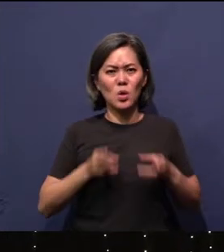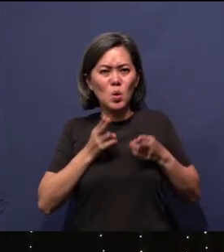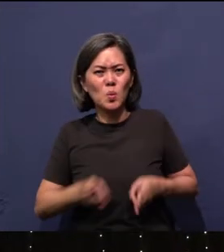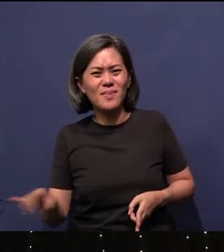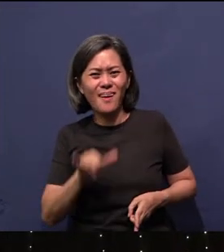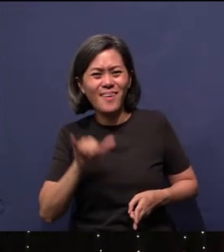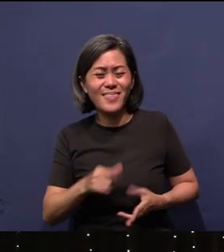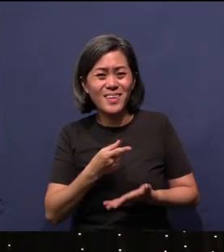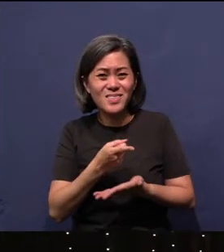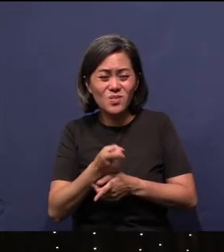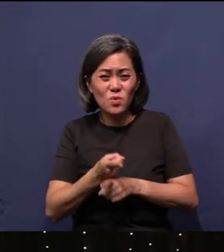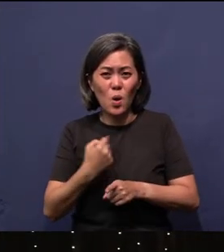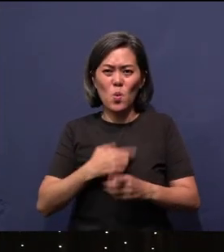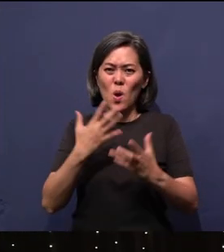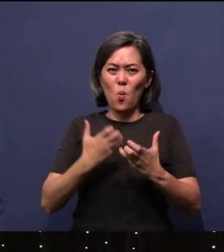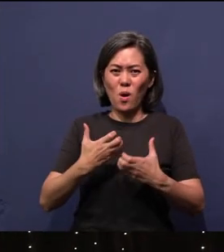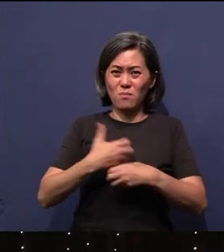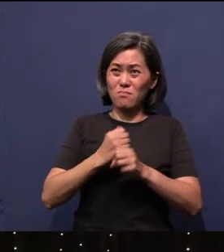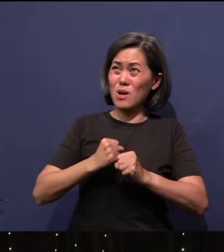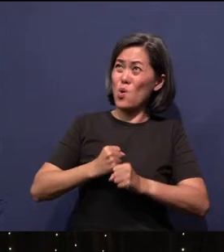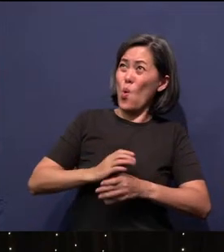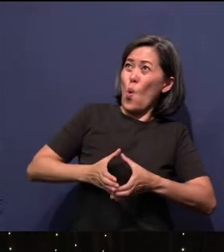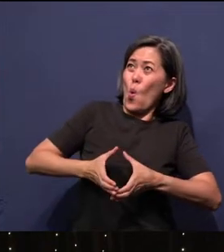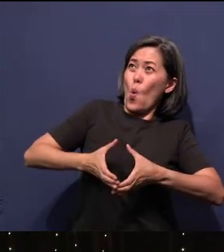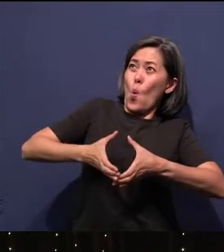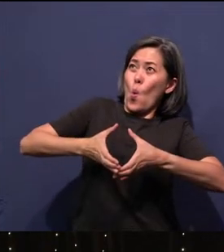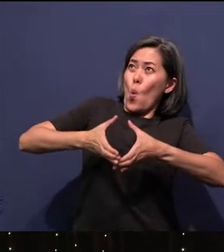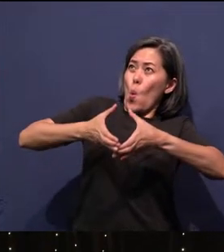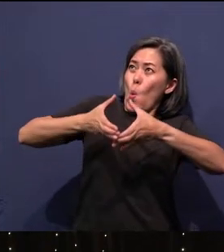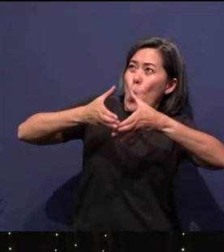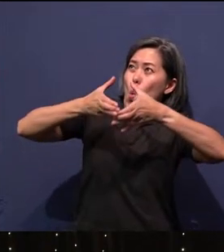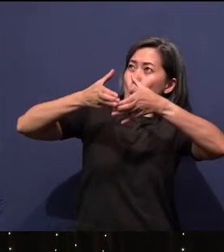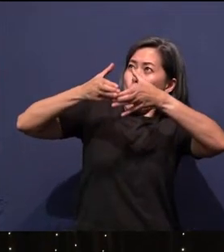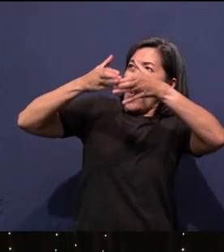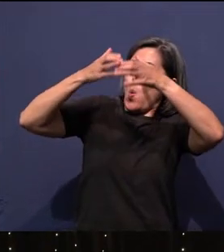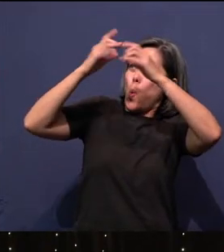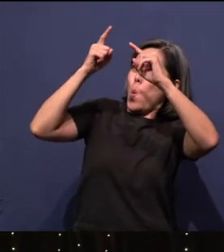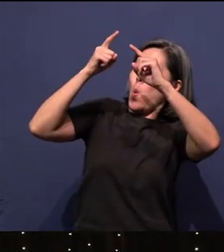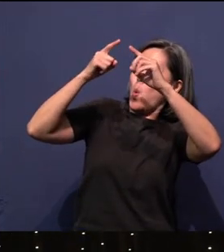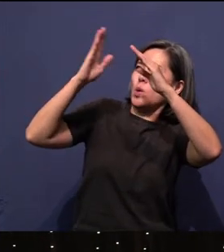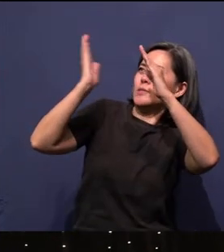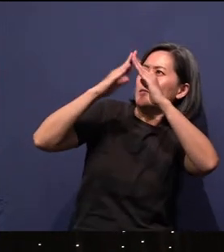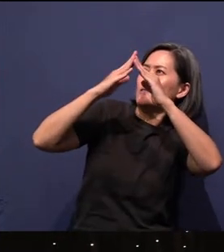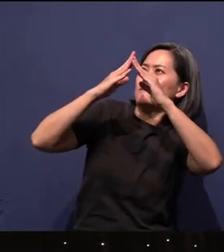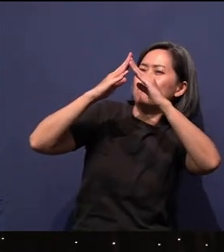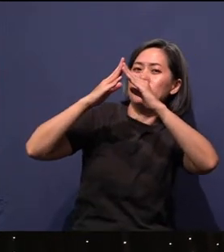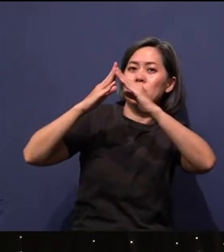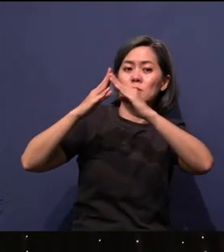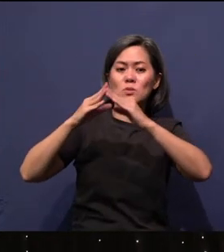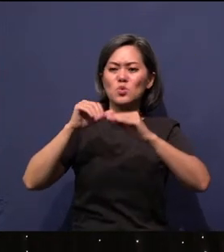to create a tall tower, build a city for ourselves, make a name and then we don't scatter across the earth lah, let’s congregate together.